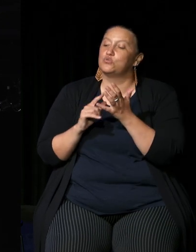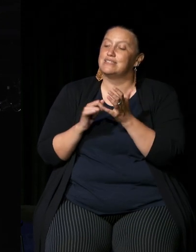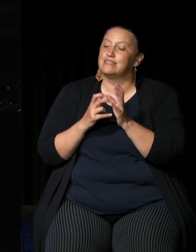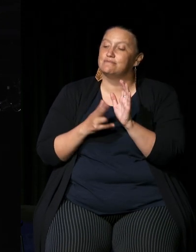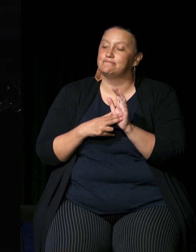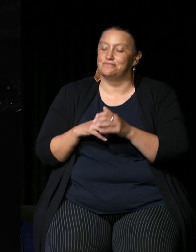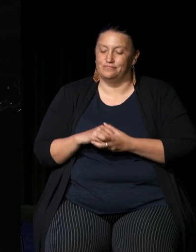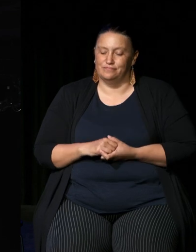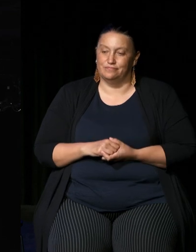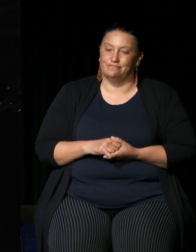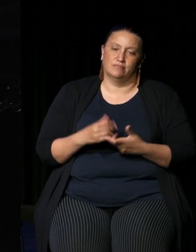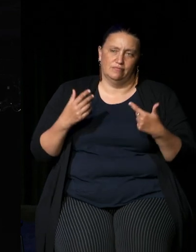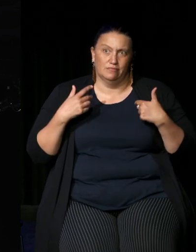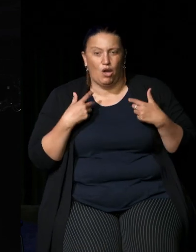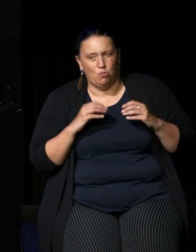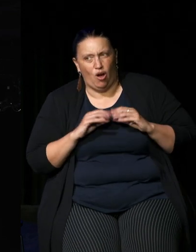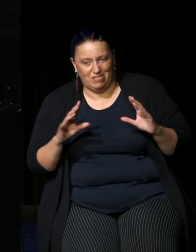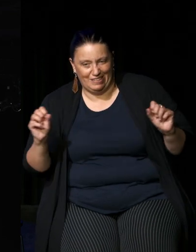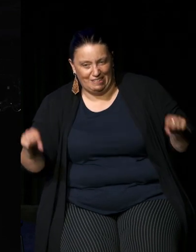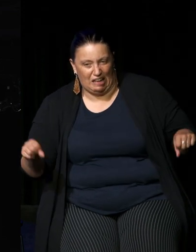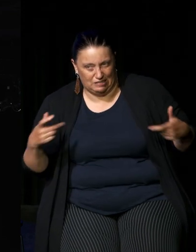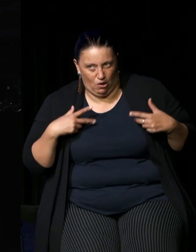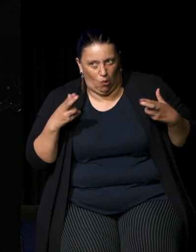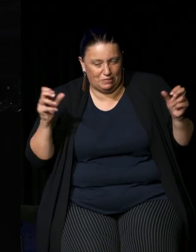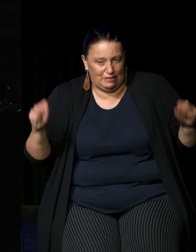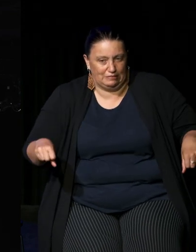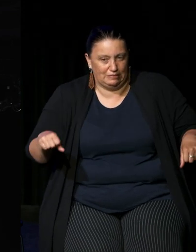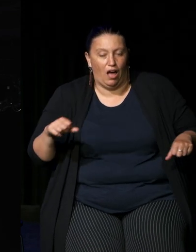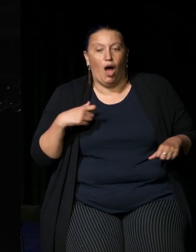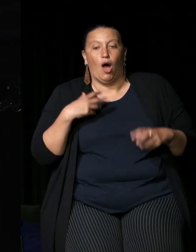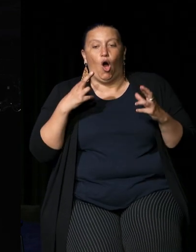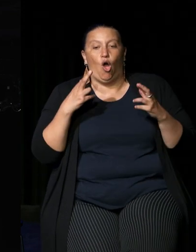Well I obviously hope it's going to be yes that that next morning what I hope